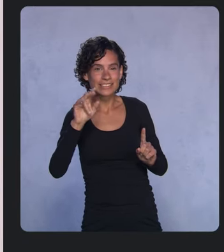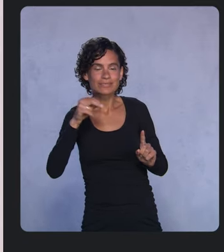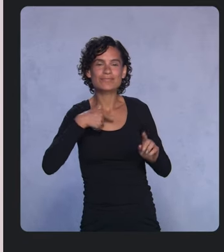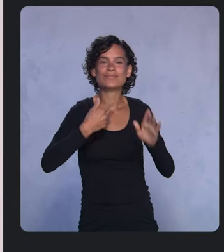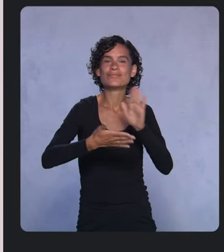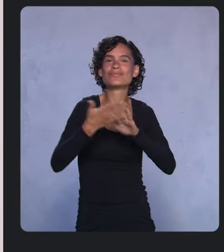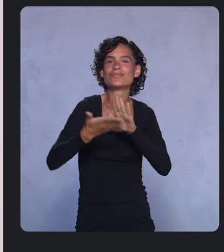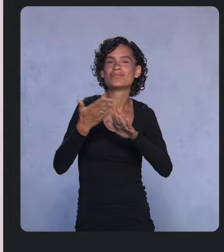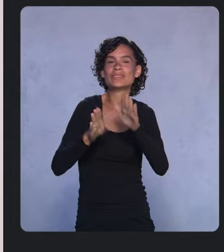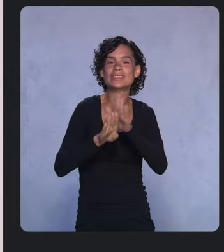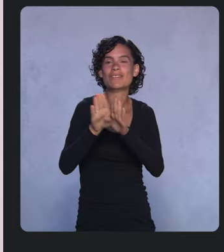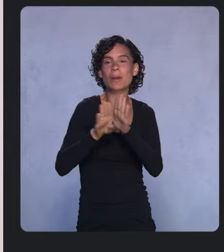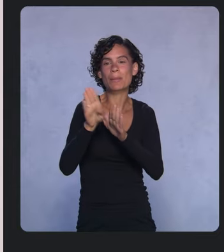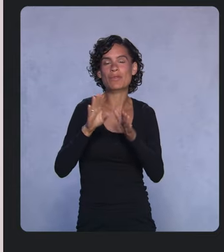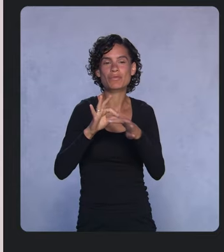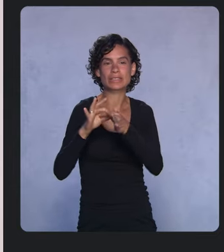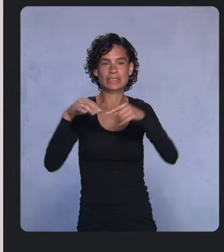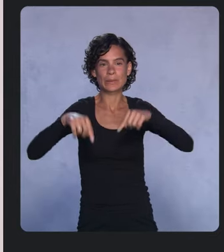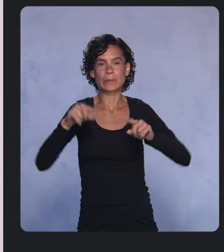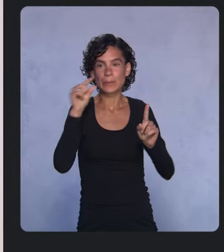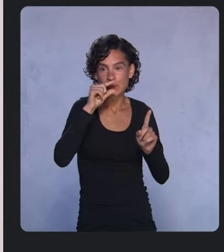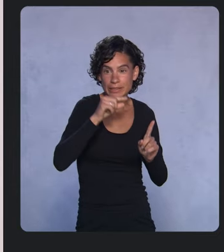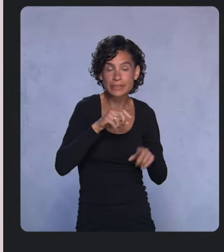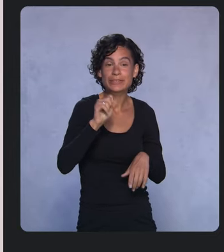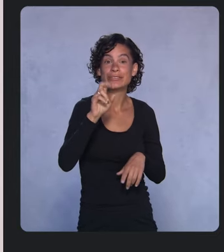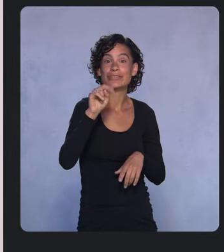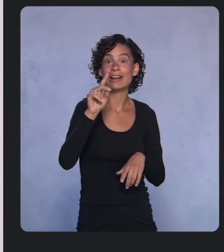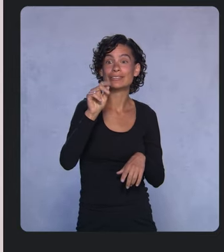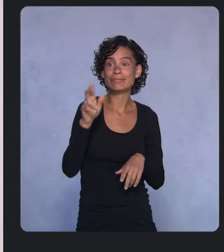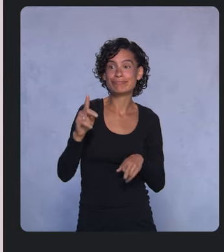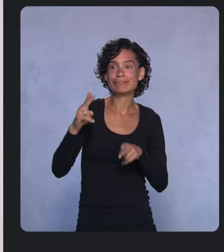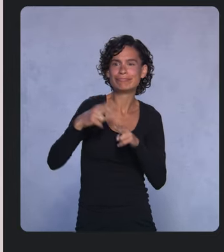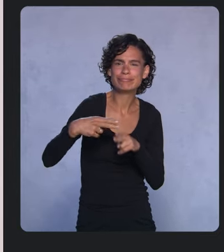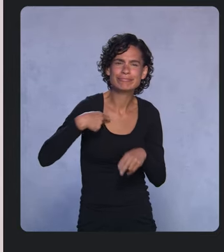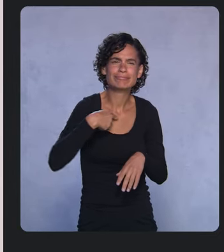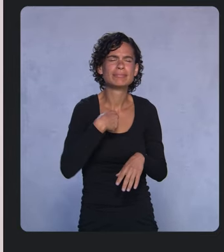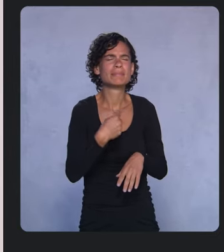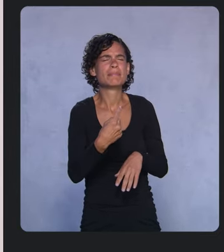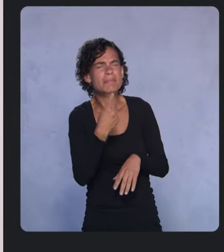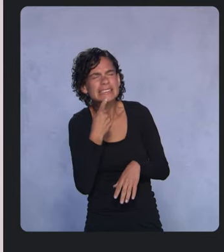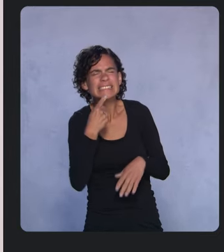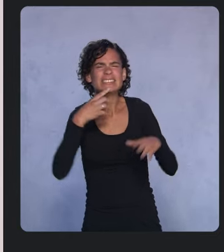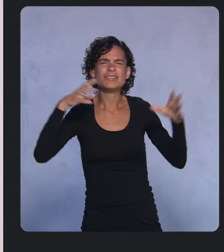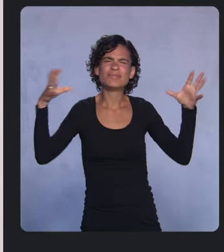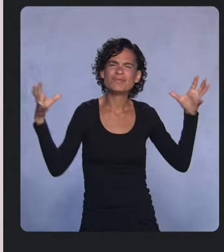As Sundar said, we all miss being able to get together in person; and while this is a different vantage point than we’re used to,